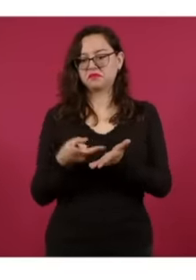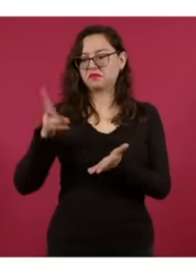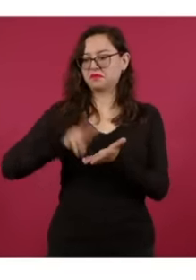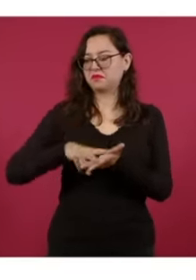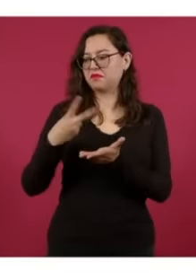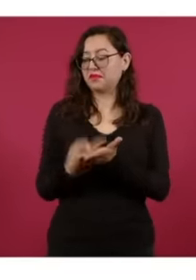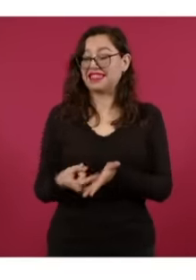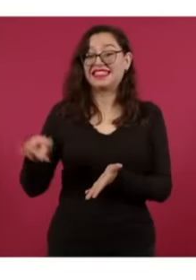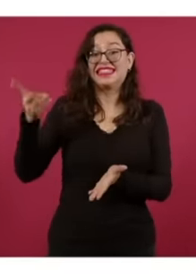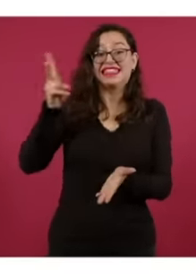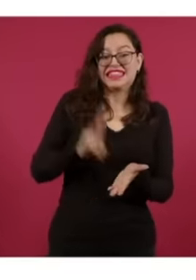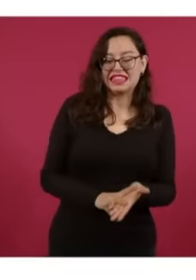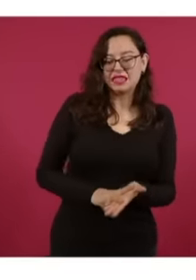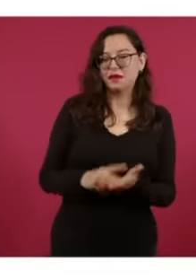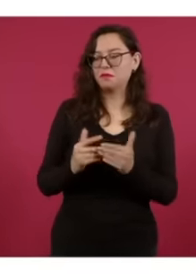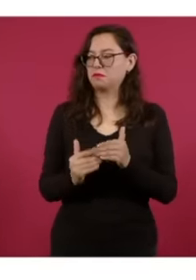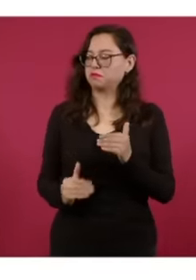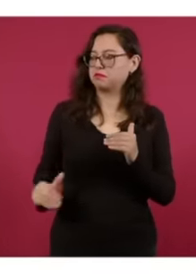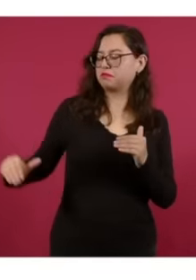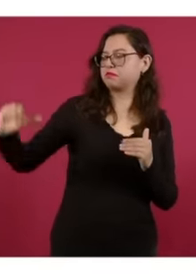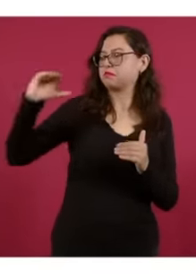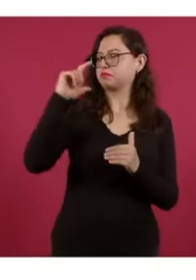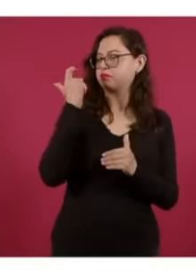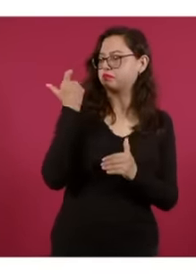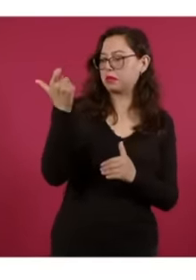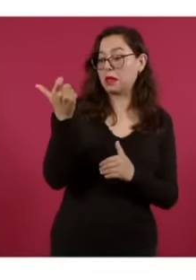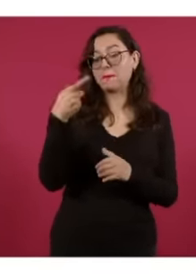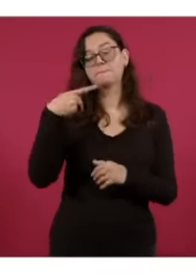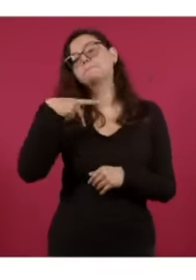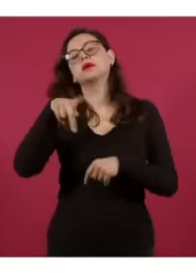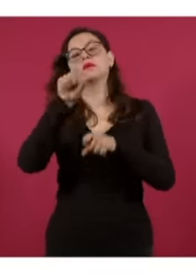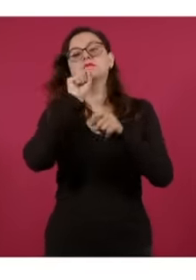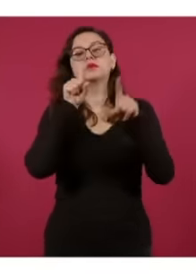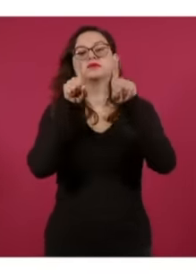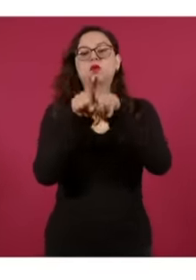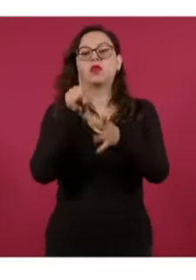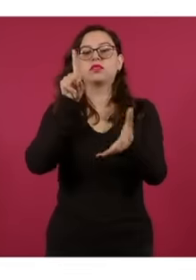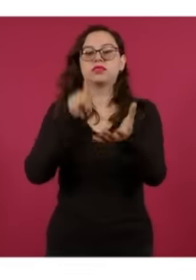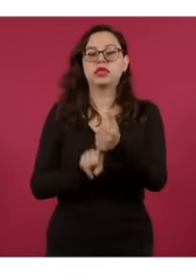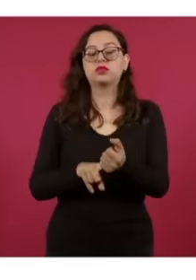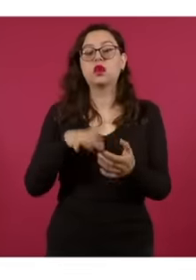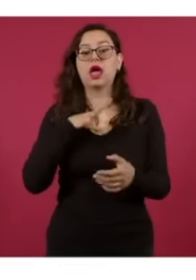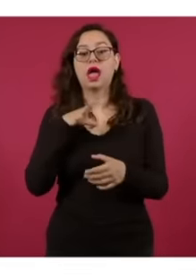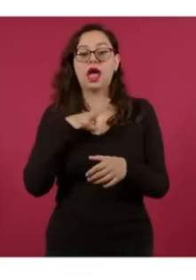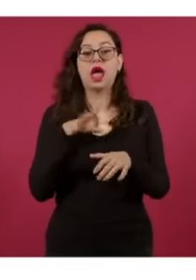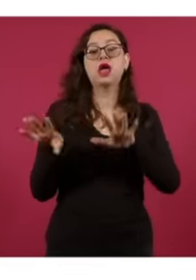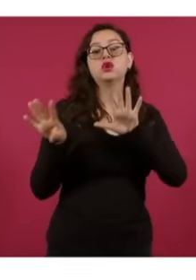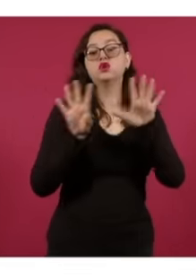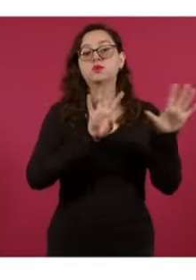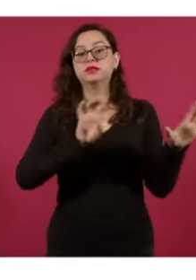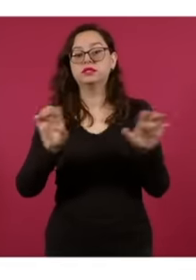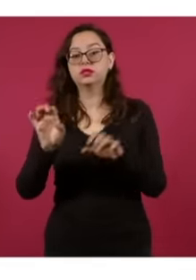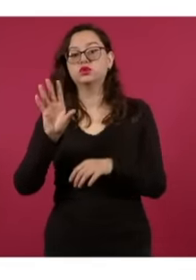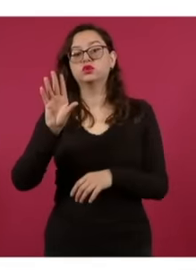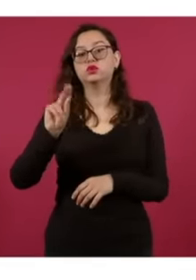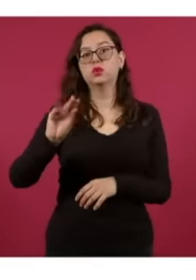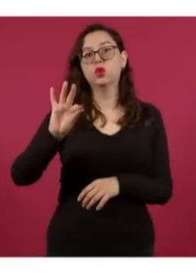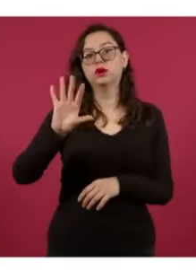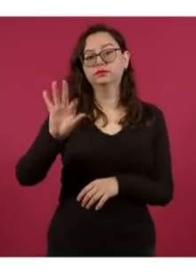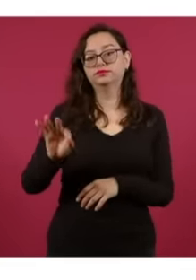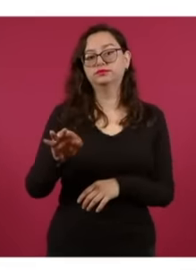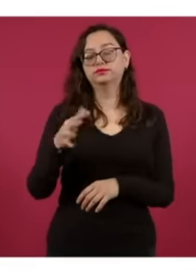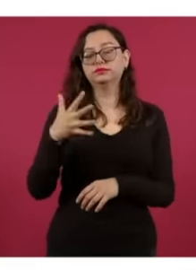There are 945 circuit magistrates in the judiciary who receive an annual salary of